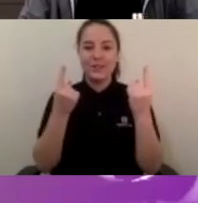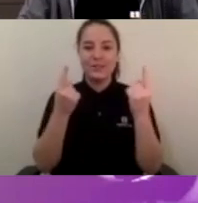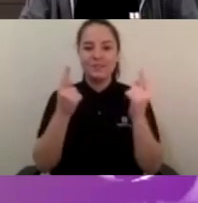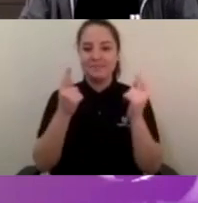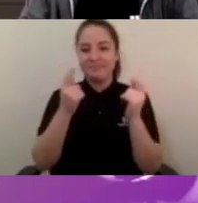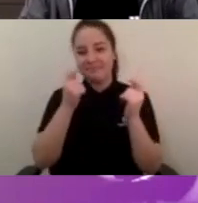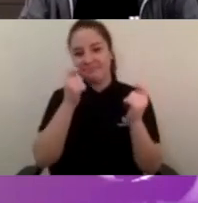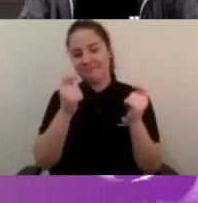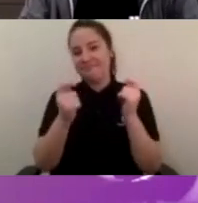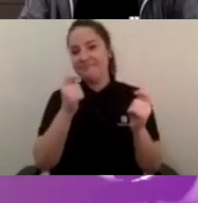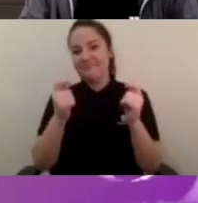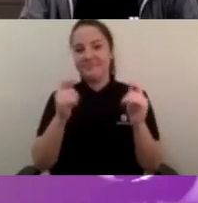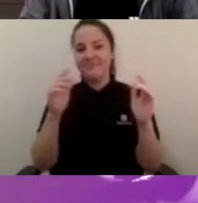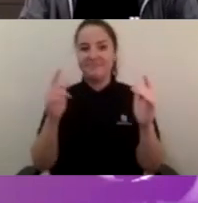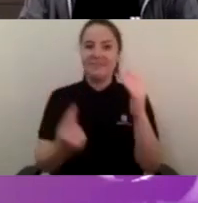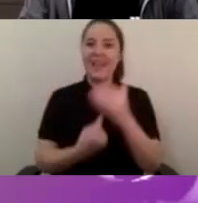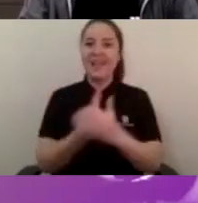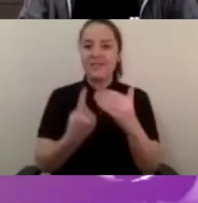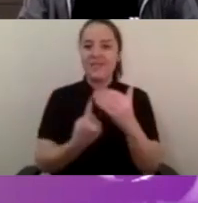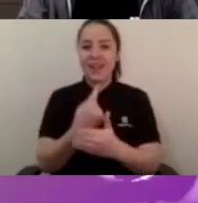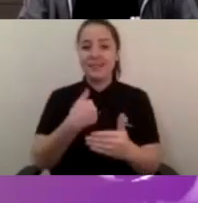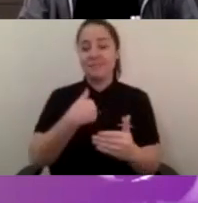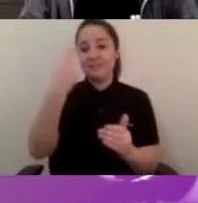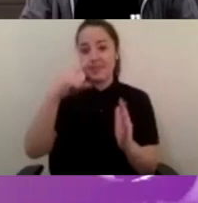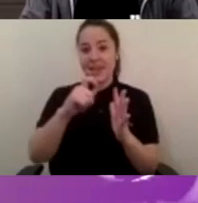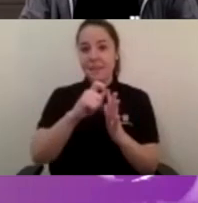Horsley I'm the founder of Remarkable. Remarkable is a division of Cerebral